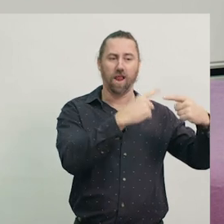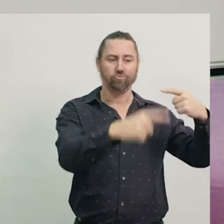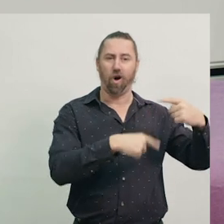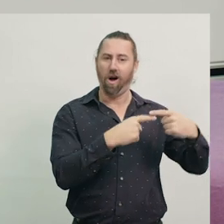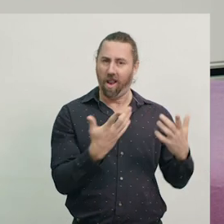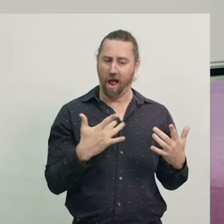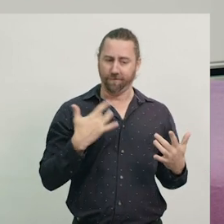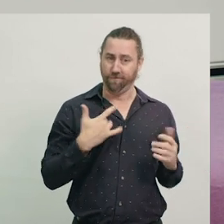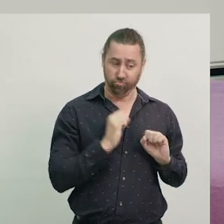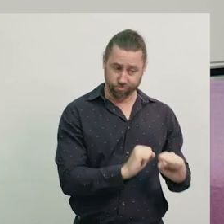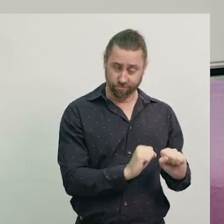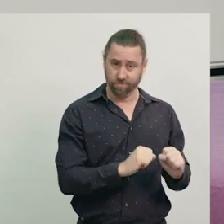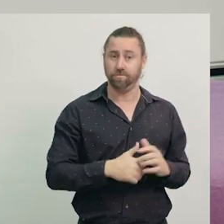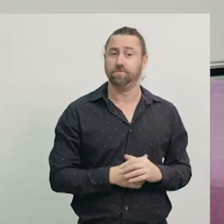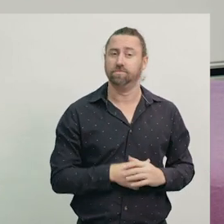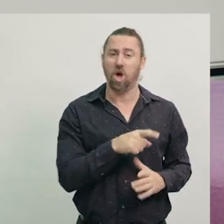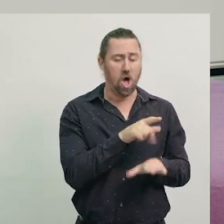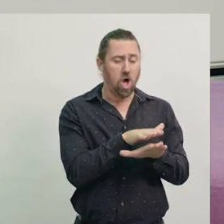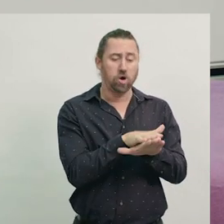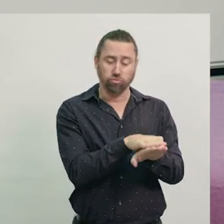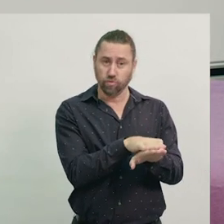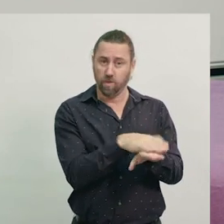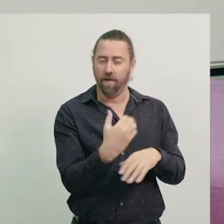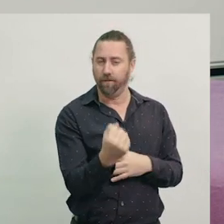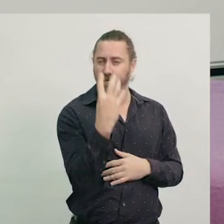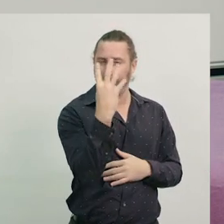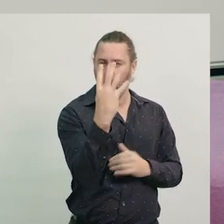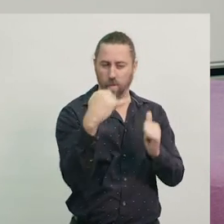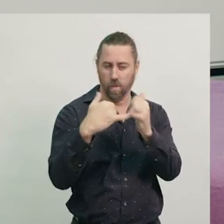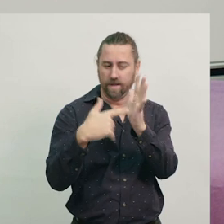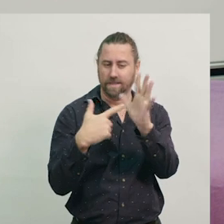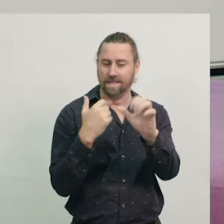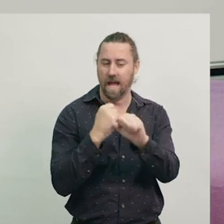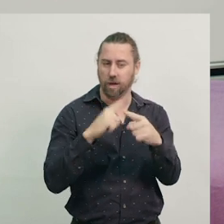So, the life cycle of a sea turtle has 4 stages.